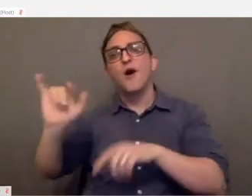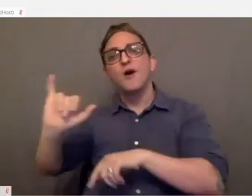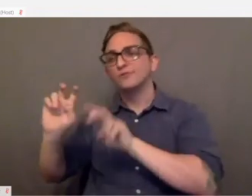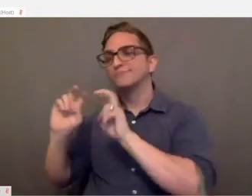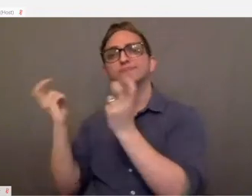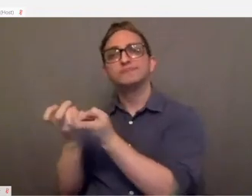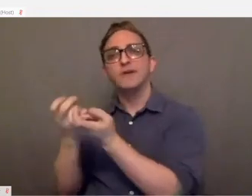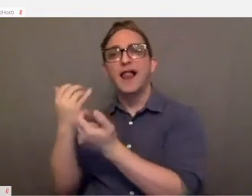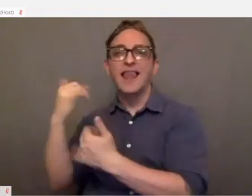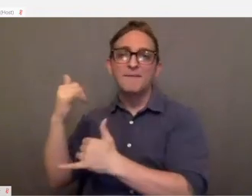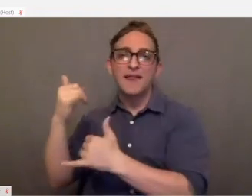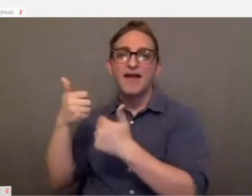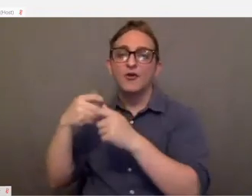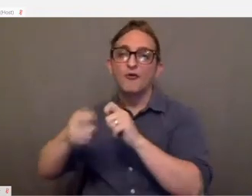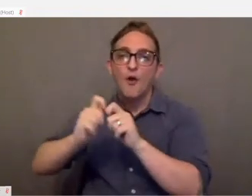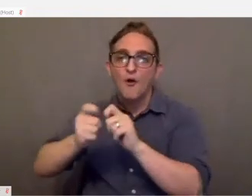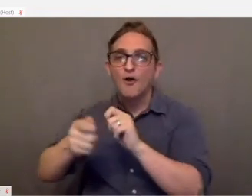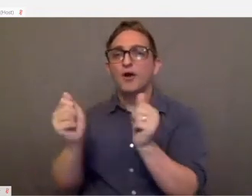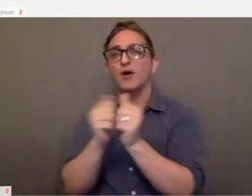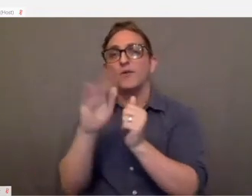playing games with your friends and family that way.